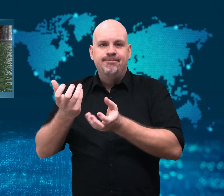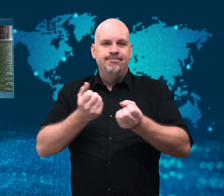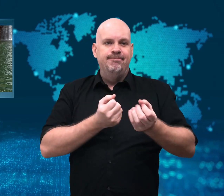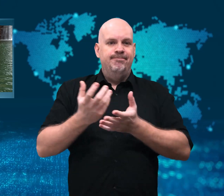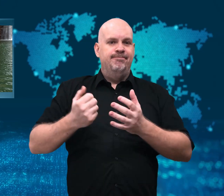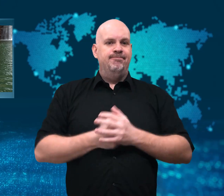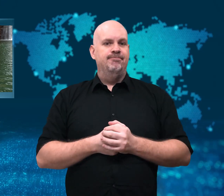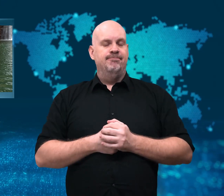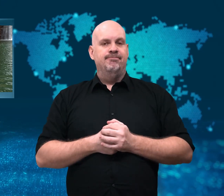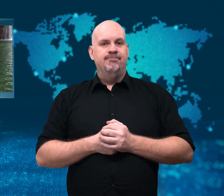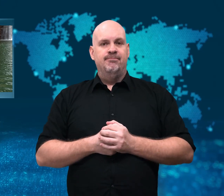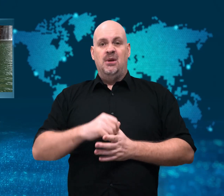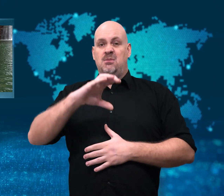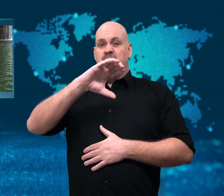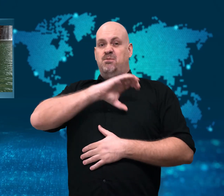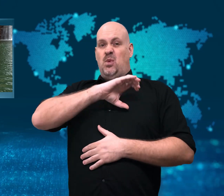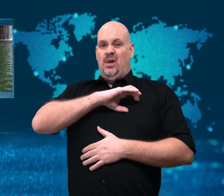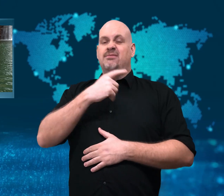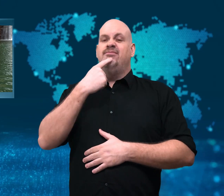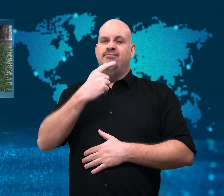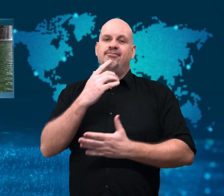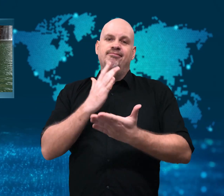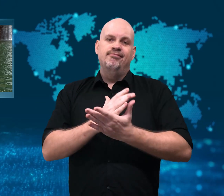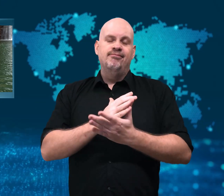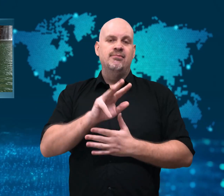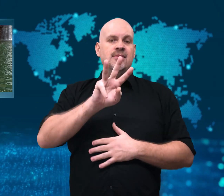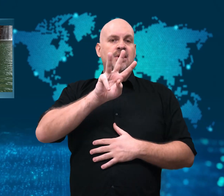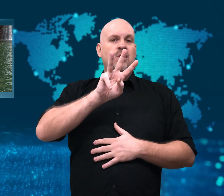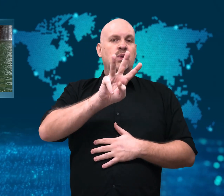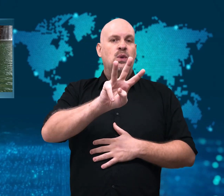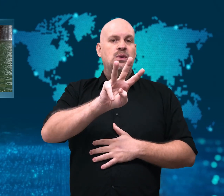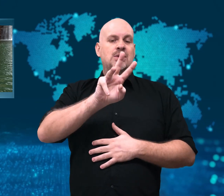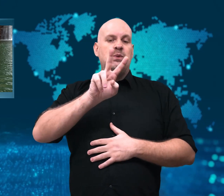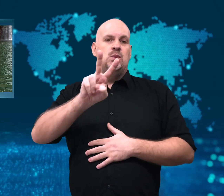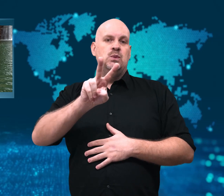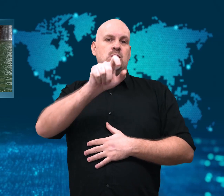Divers and helicopters were deployed to help